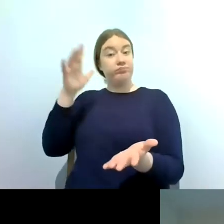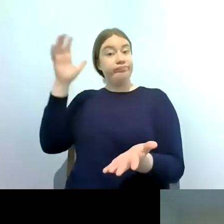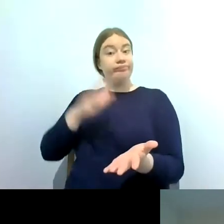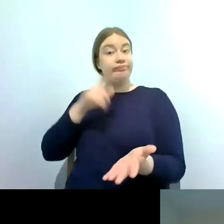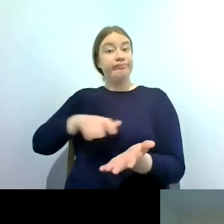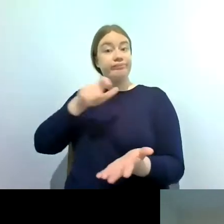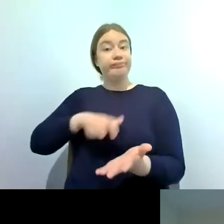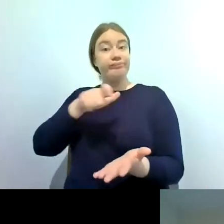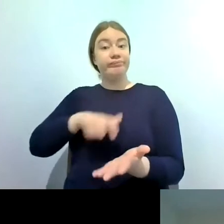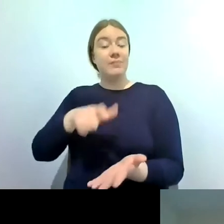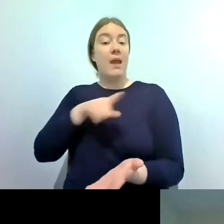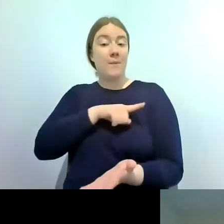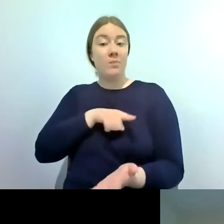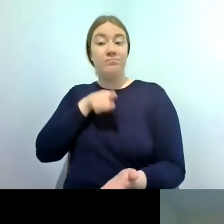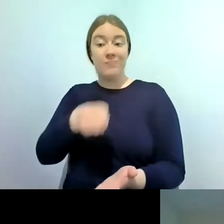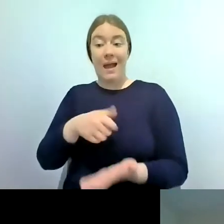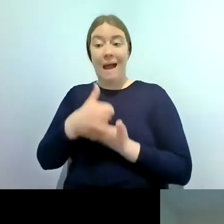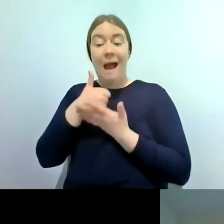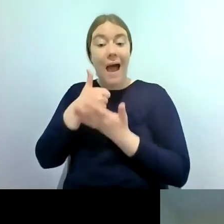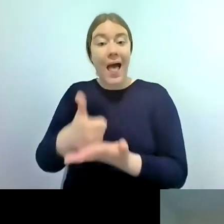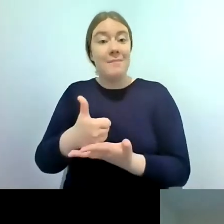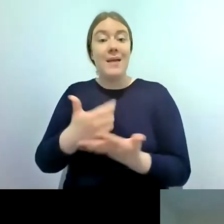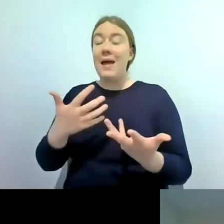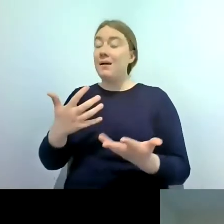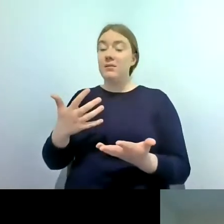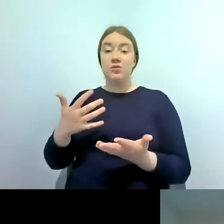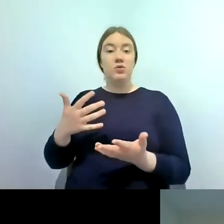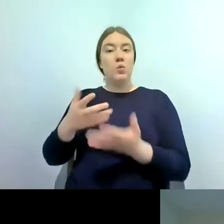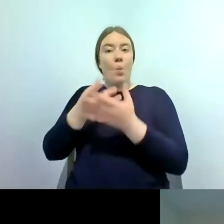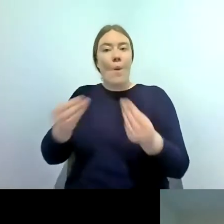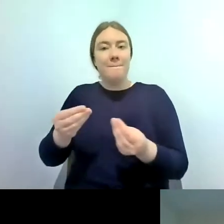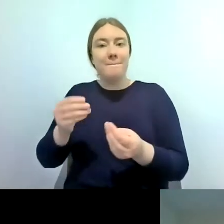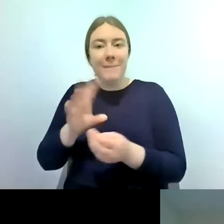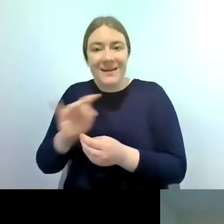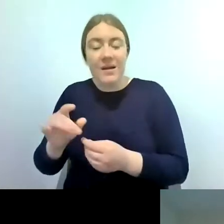volunteers get home we tell them to wash off that equipment and leave them outside in the garden